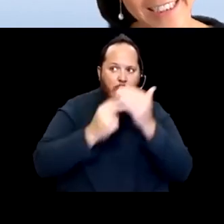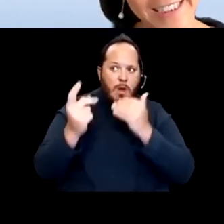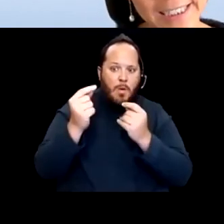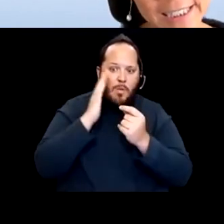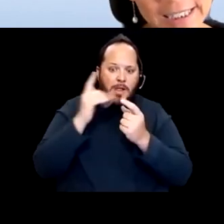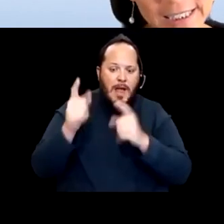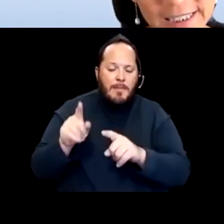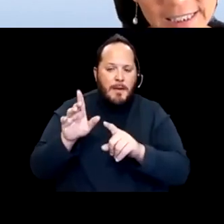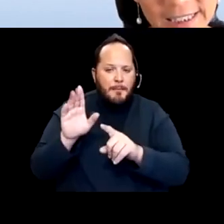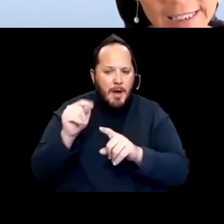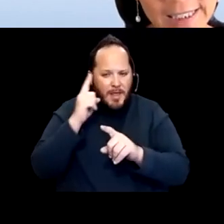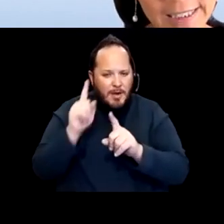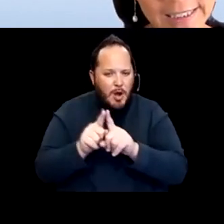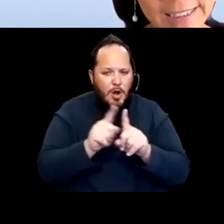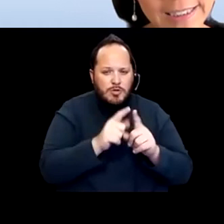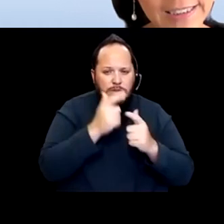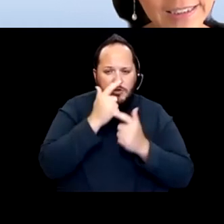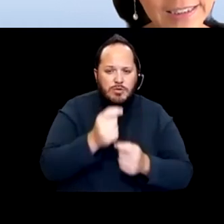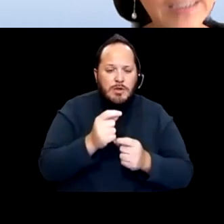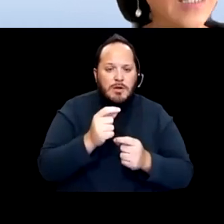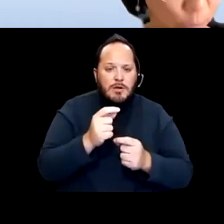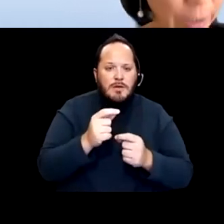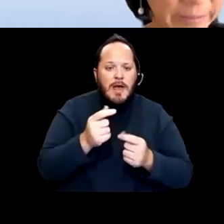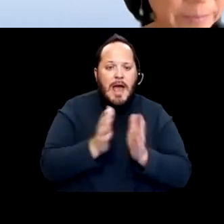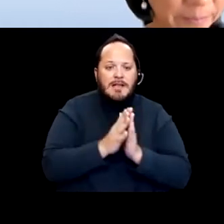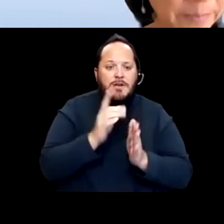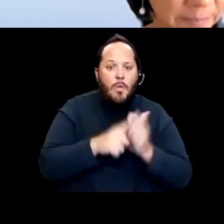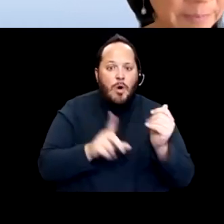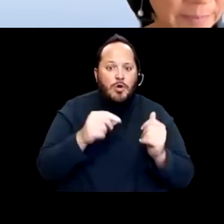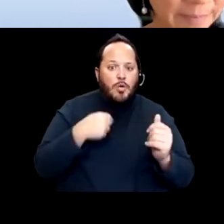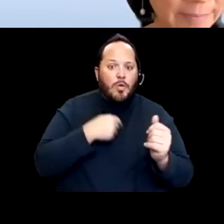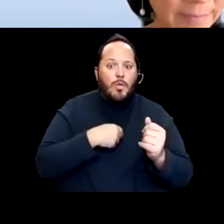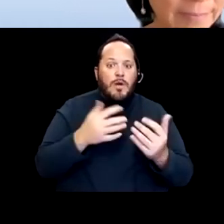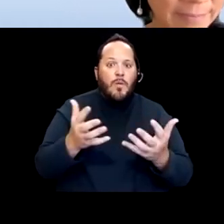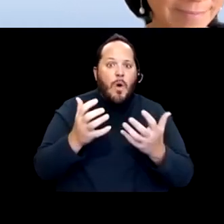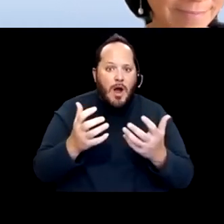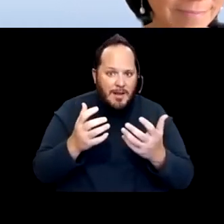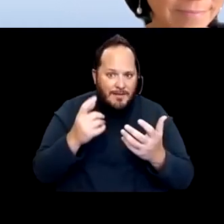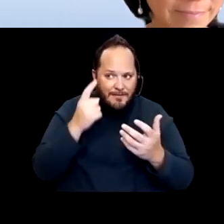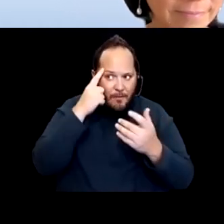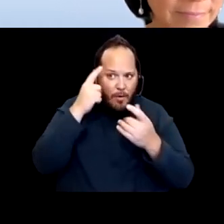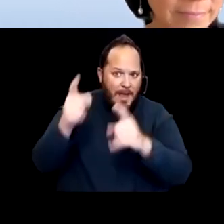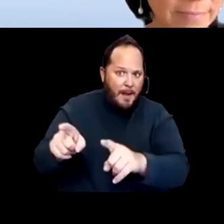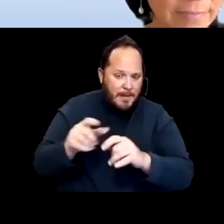for us to ask the question, what do we wanna happen? And like, I know that what I want to happen